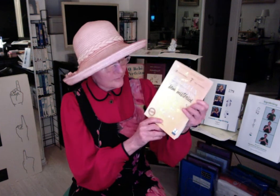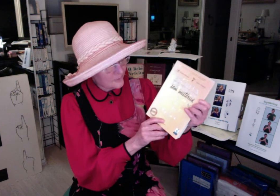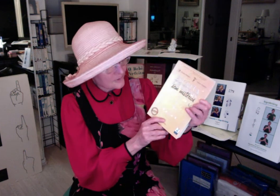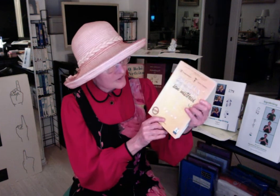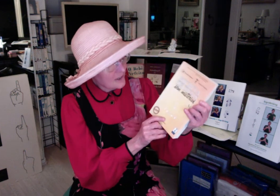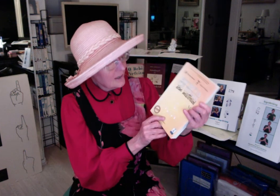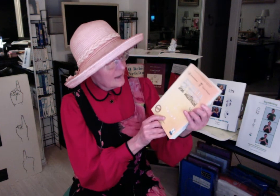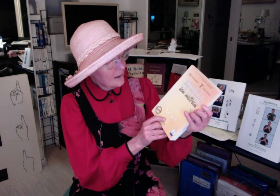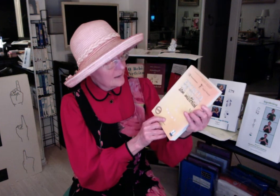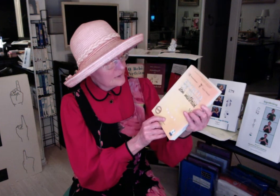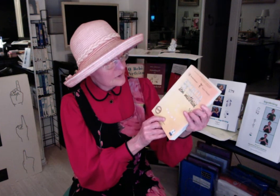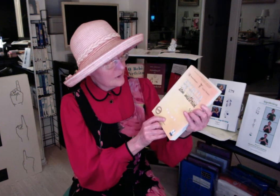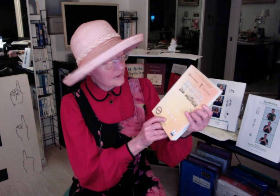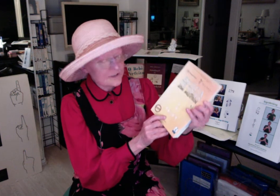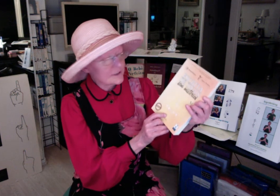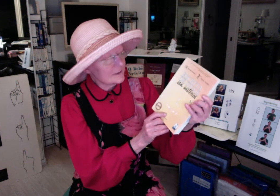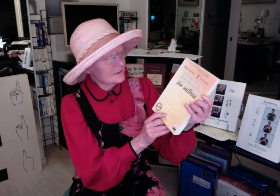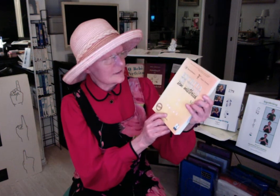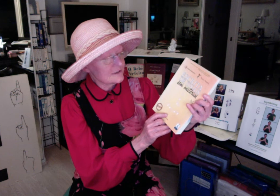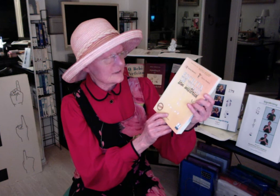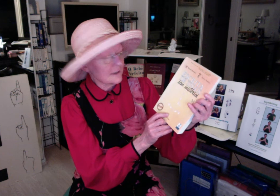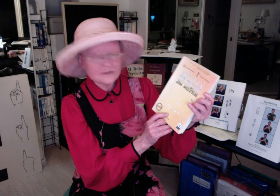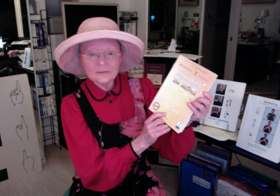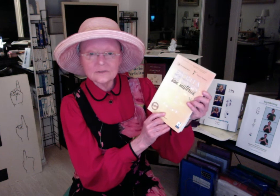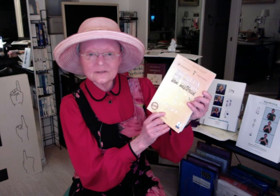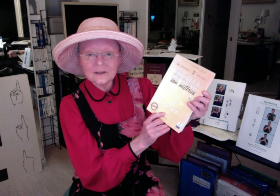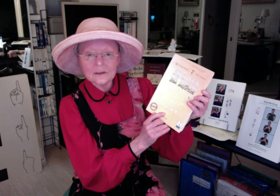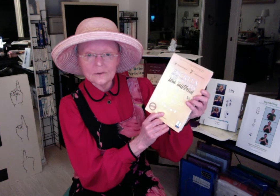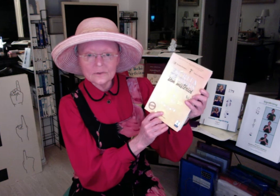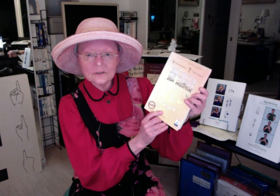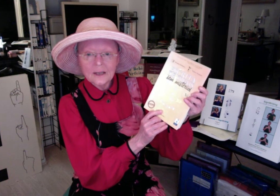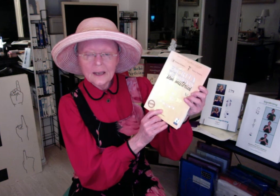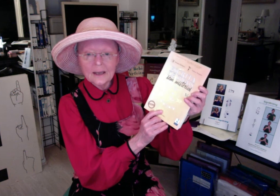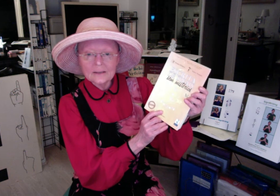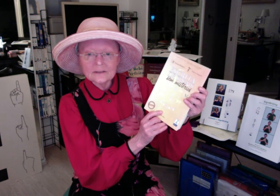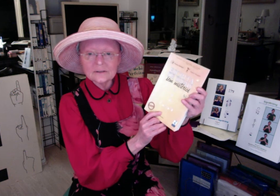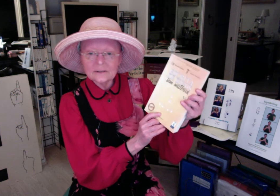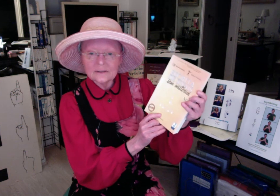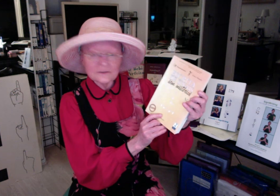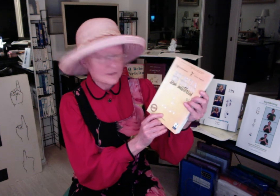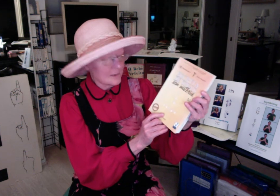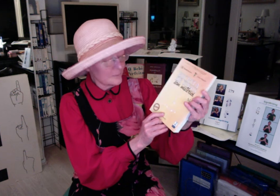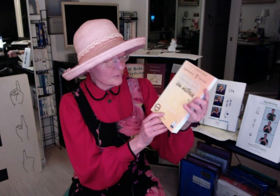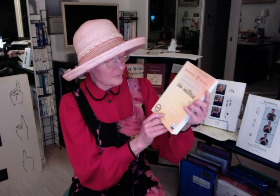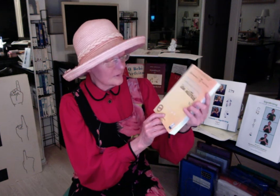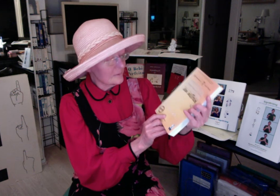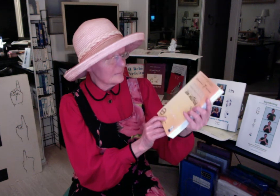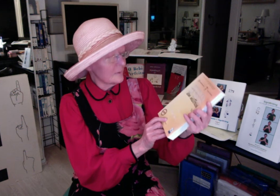books it's called "Escrita de Sinais sem mistérios" and it is a book written by